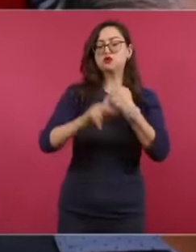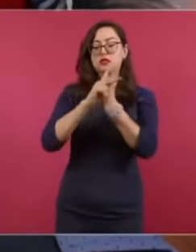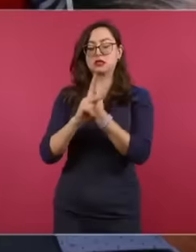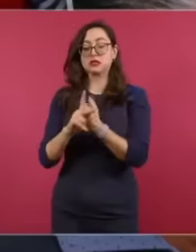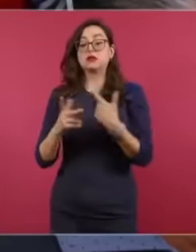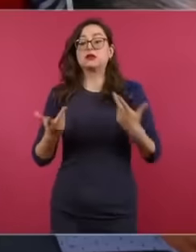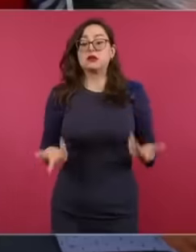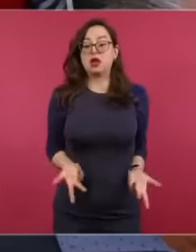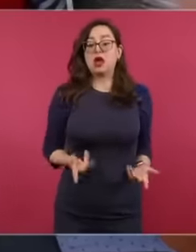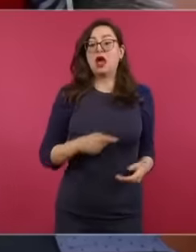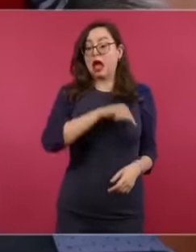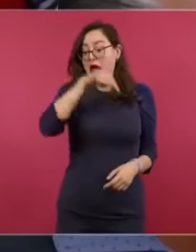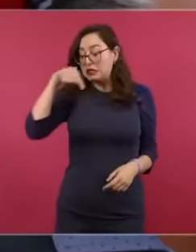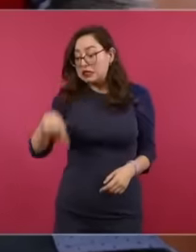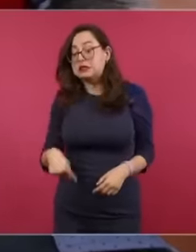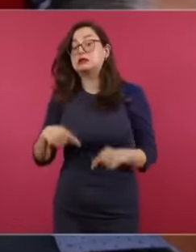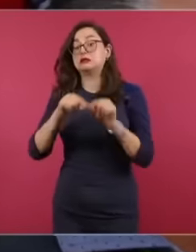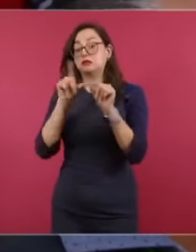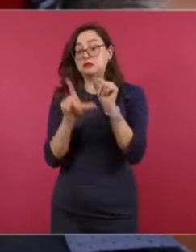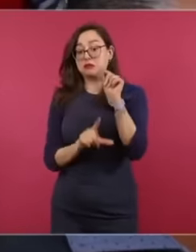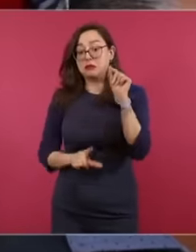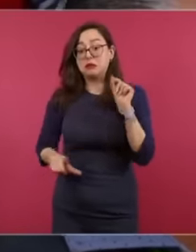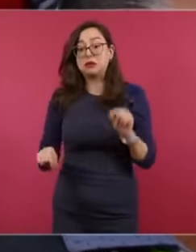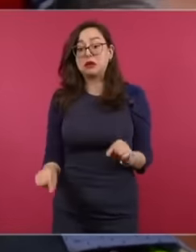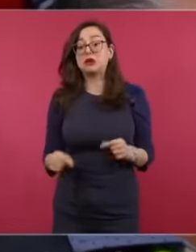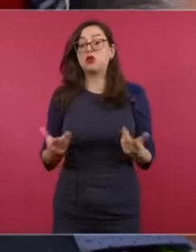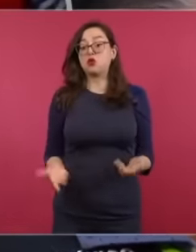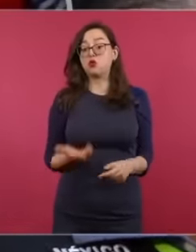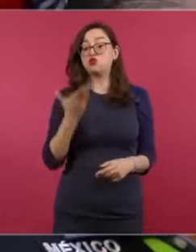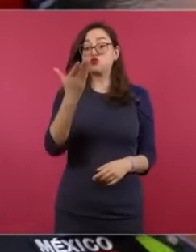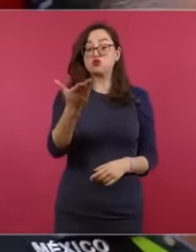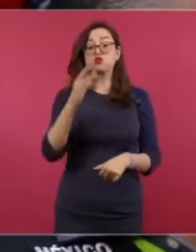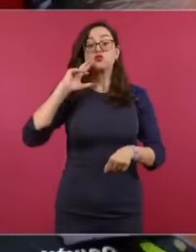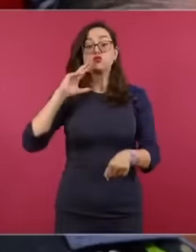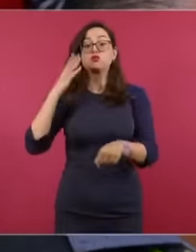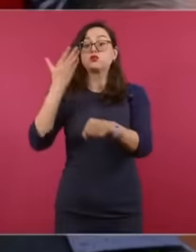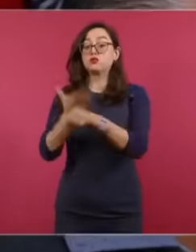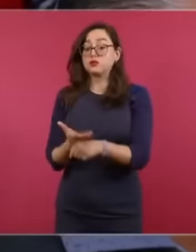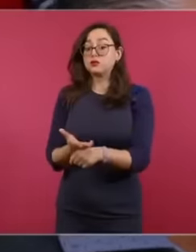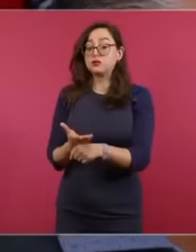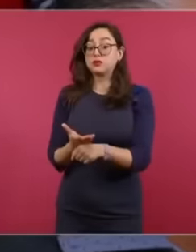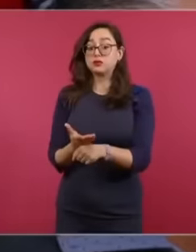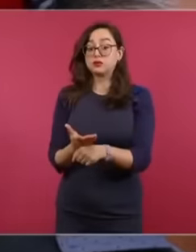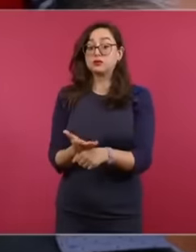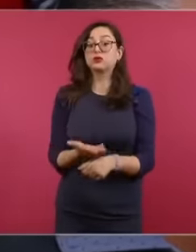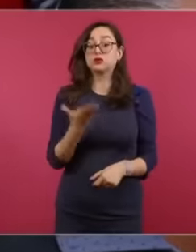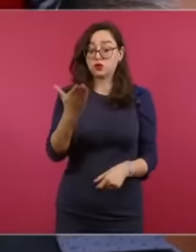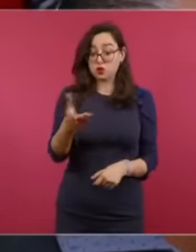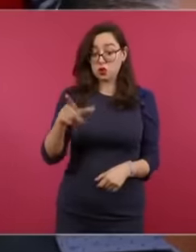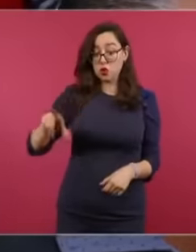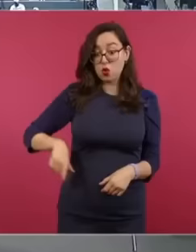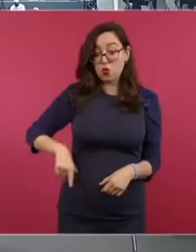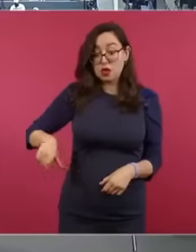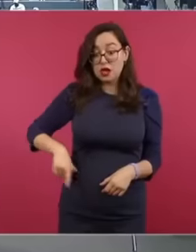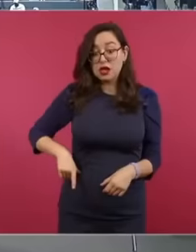to Mexico and what it confers eh In that sense you or your government are aware